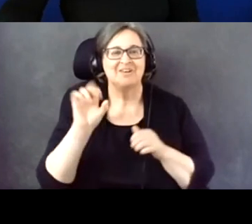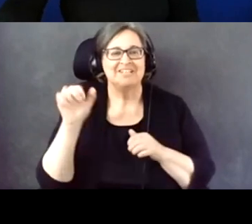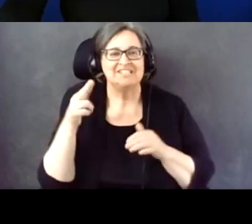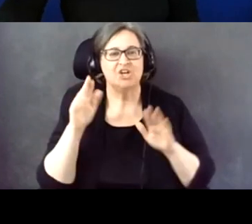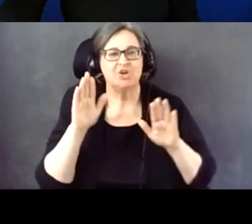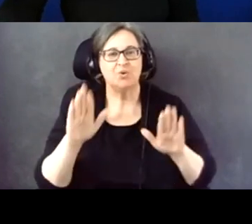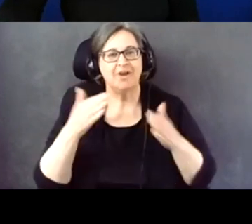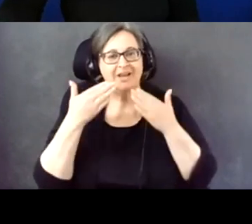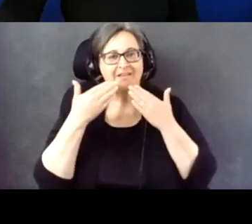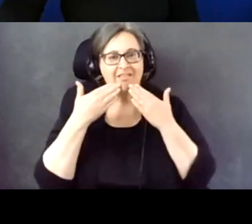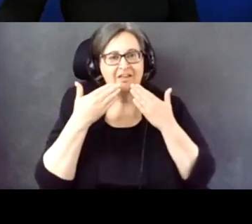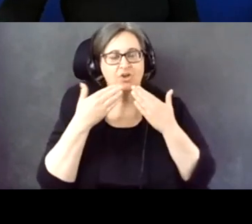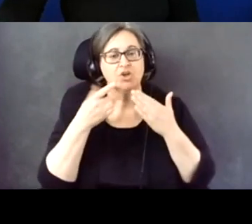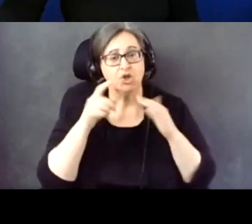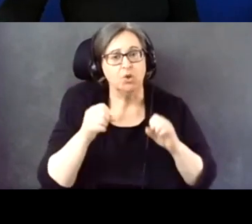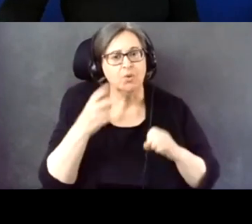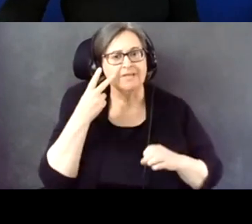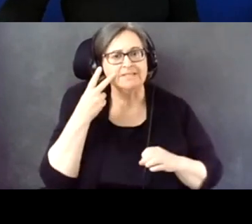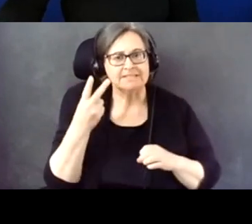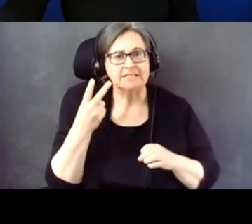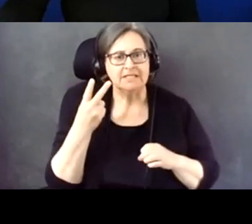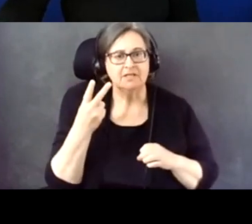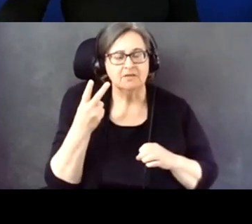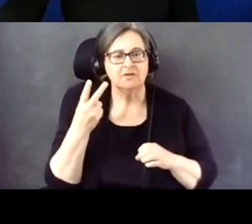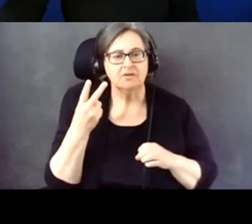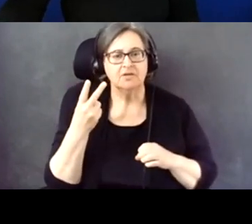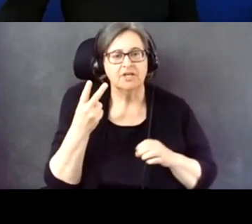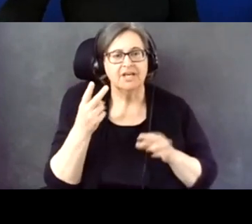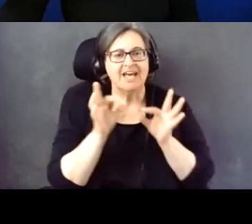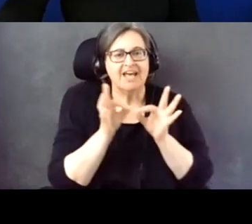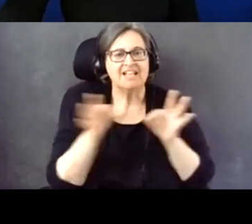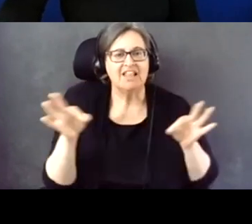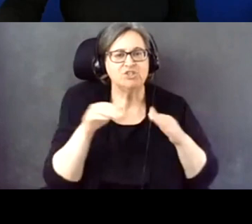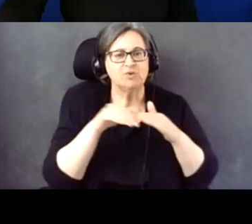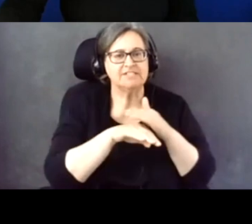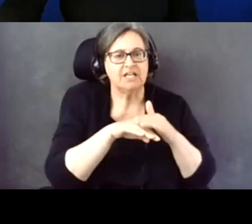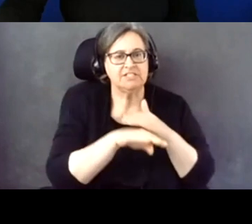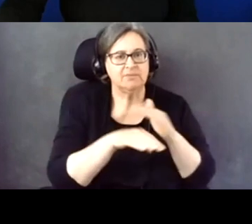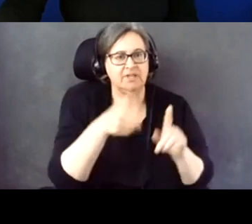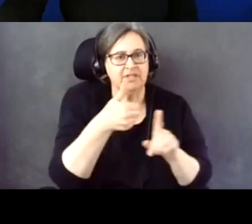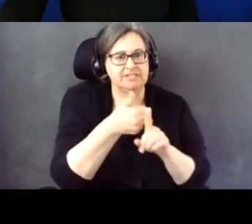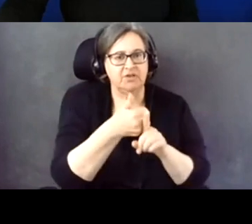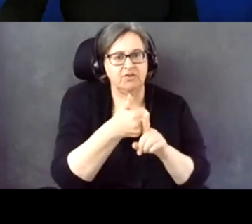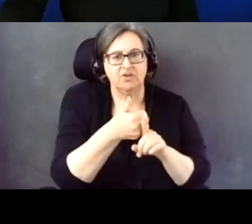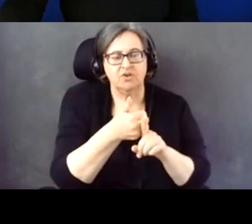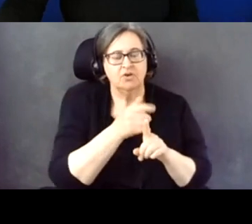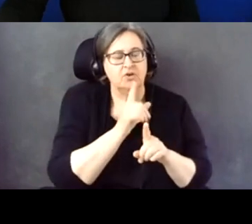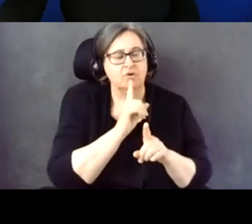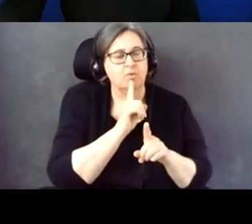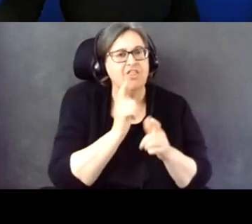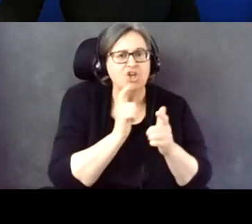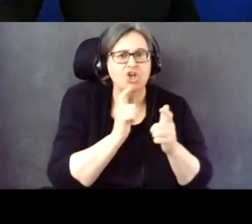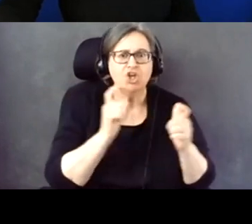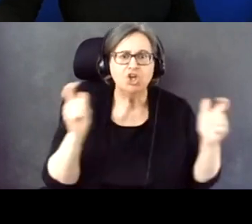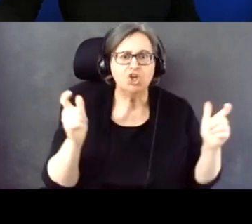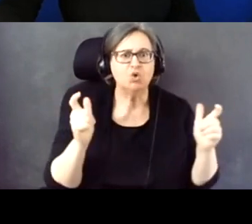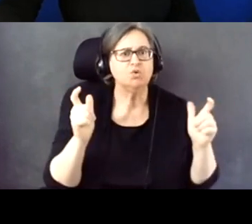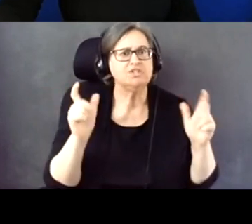And you can really see the language accessibility itself is just such a huge issue for so many